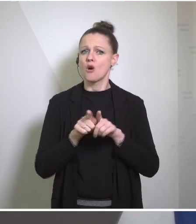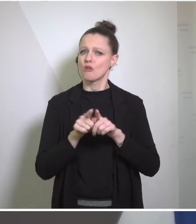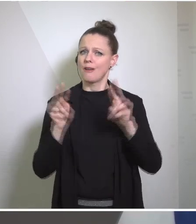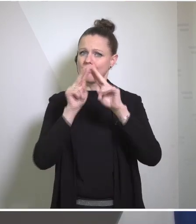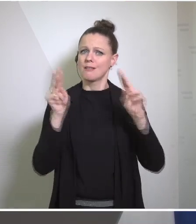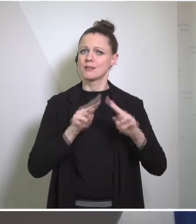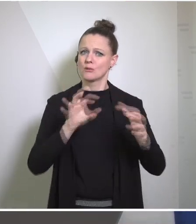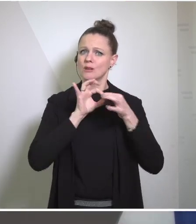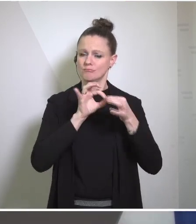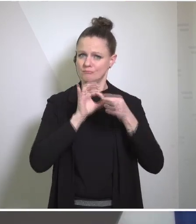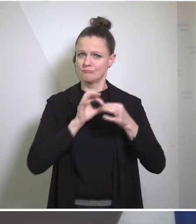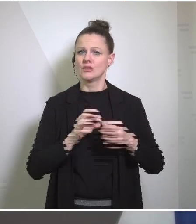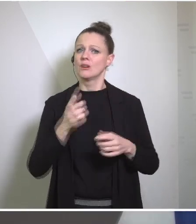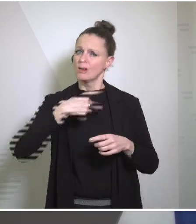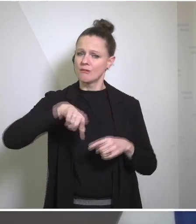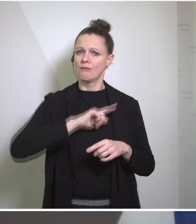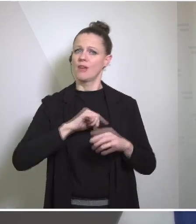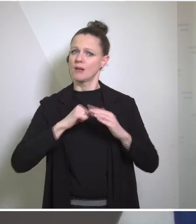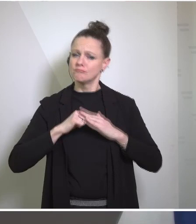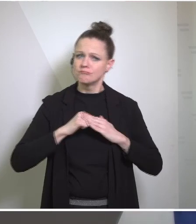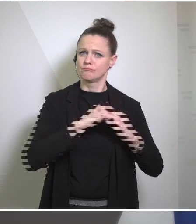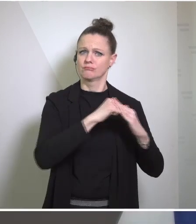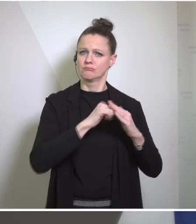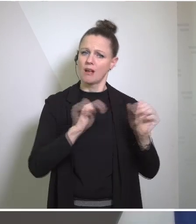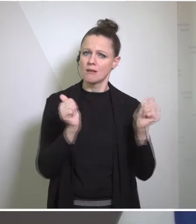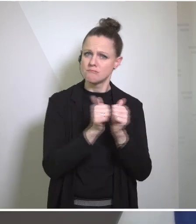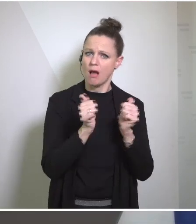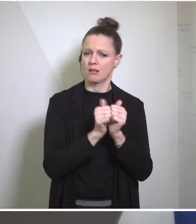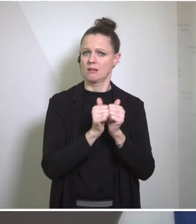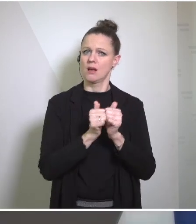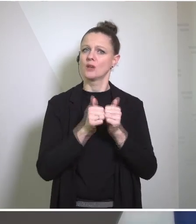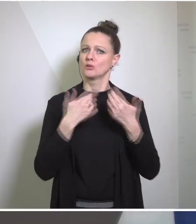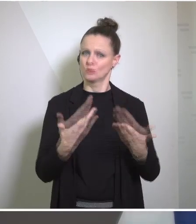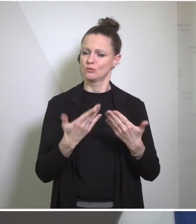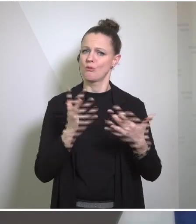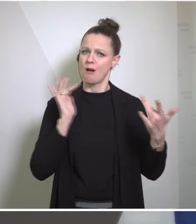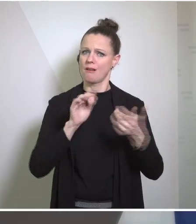you can be assured that we will stand together with our partners in this fight. Together with